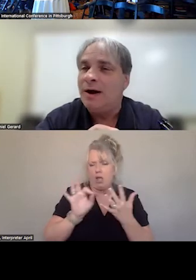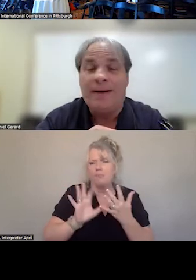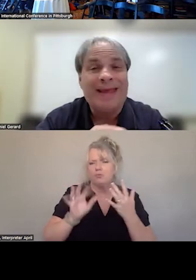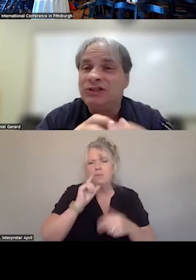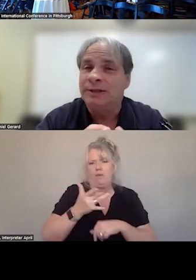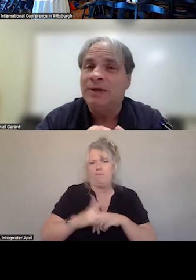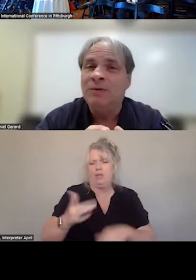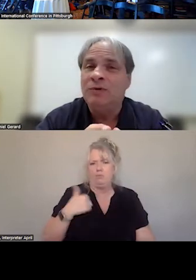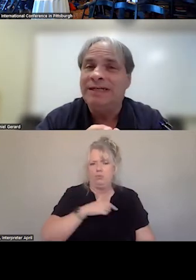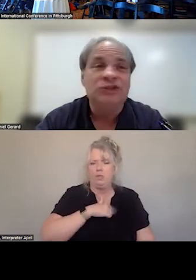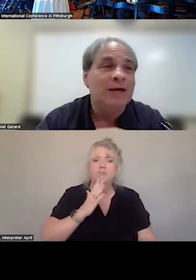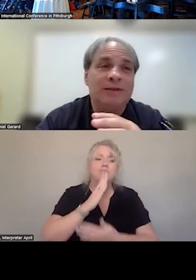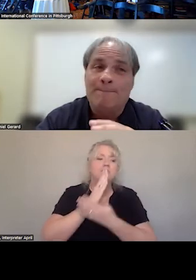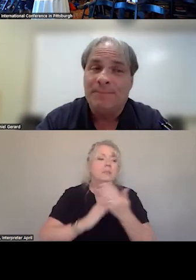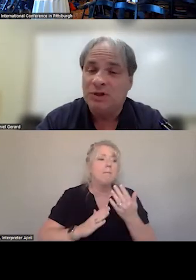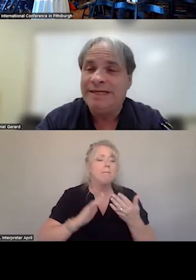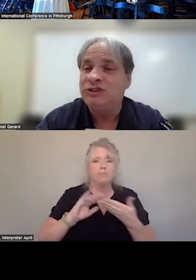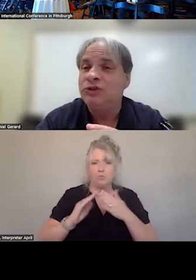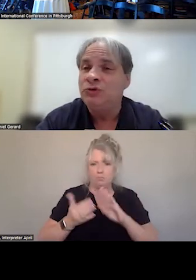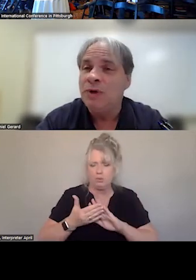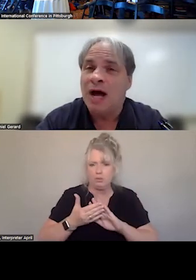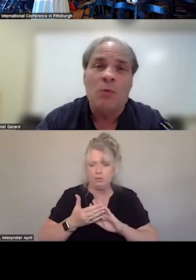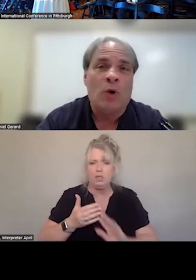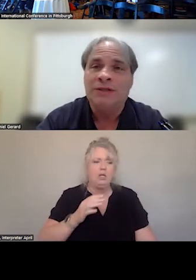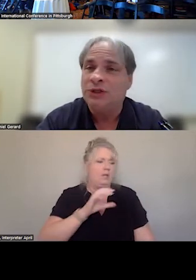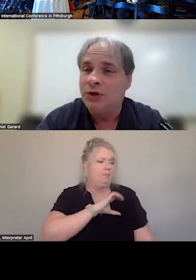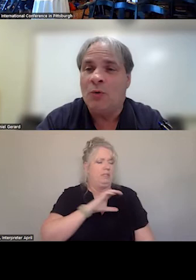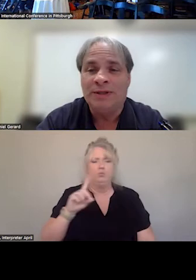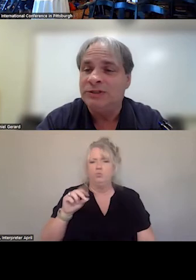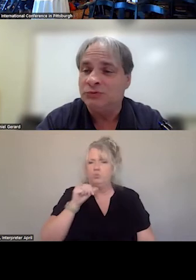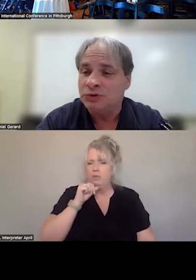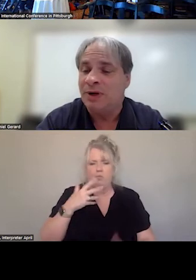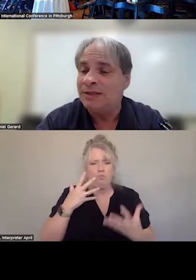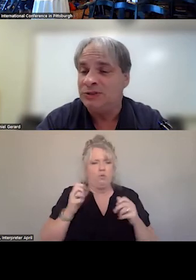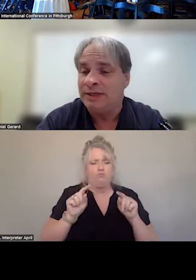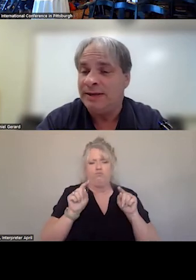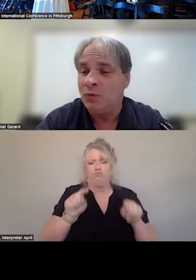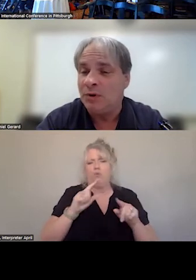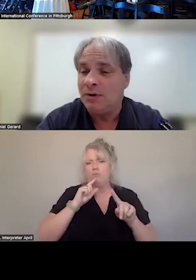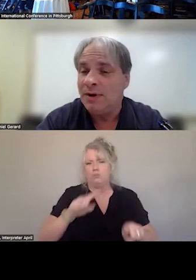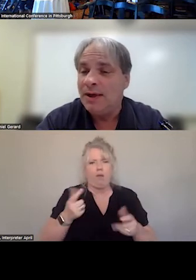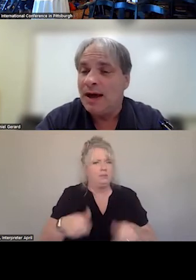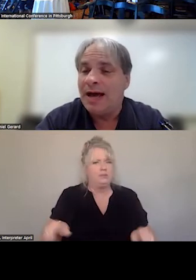IN SOME COMMUNITIES, THE, THE POLICE DO NOT WANT TO GO ON THESE RESPONSES ANYMORE. AND